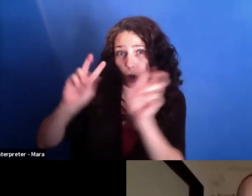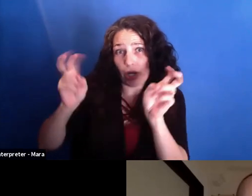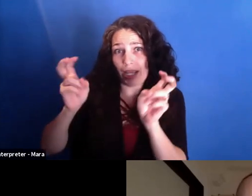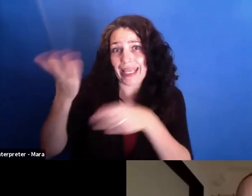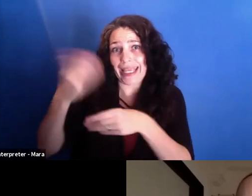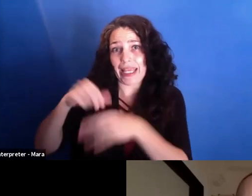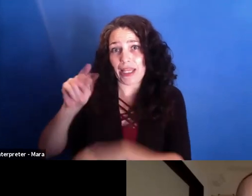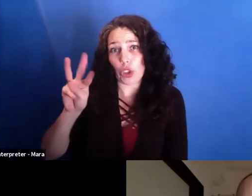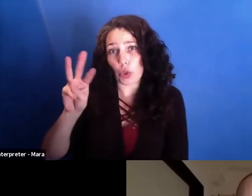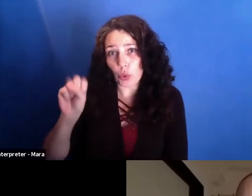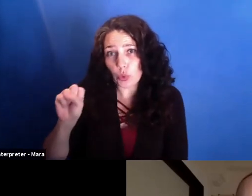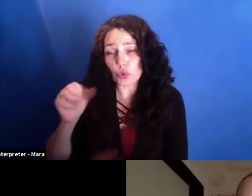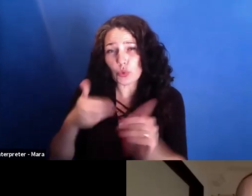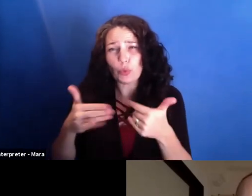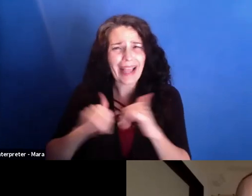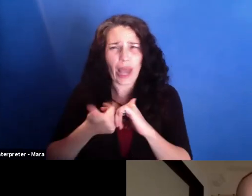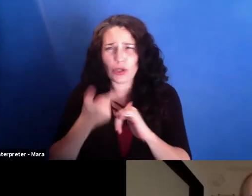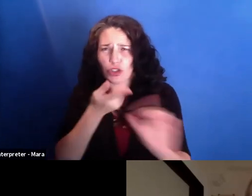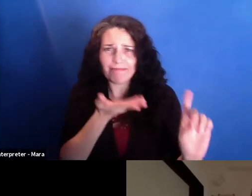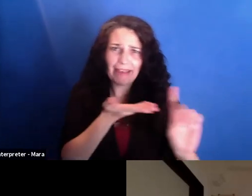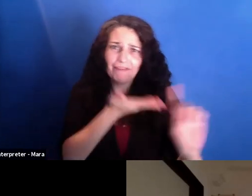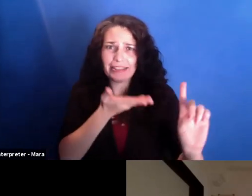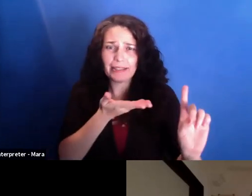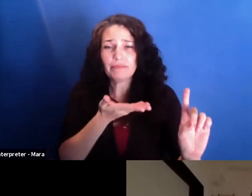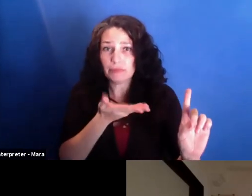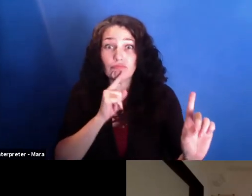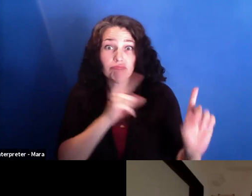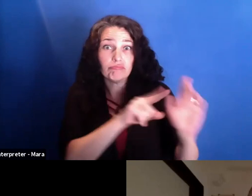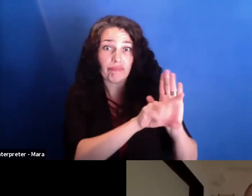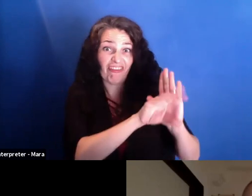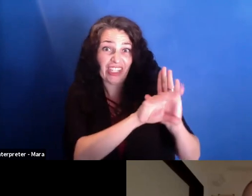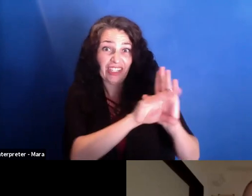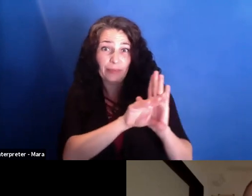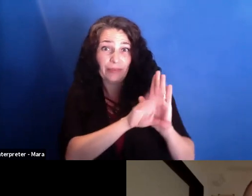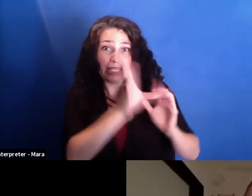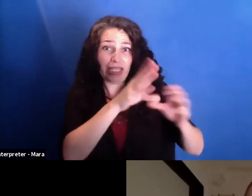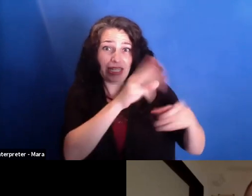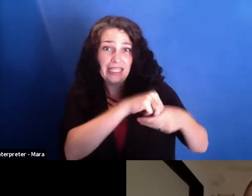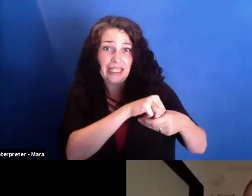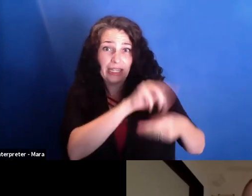let you film in the newsroom. I think there were more aspects here that turned the tide.